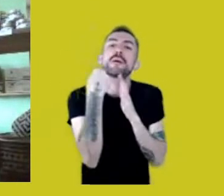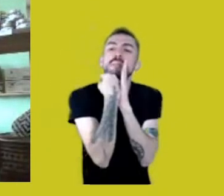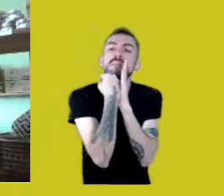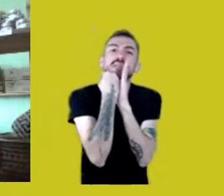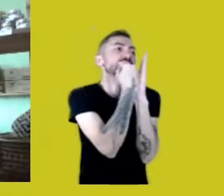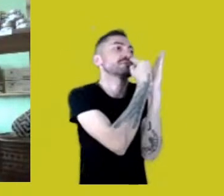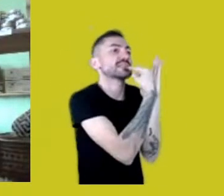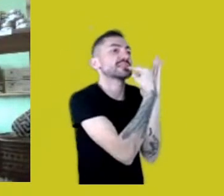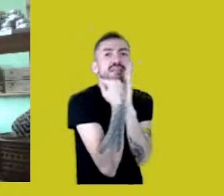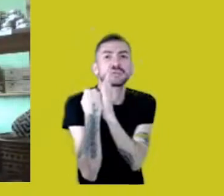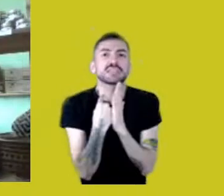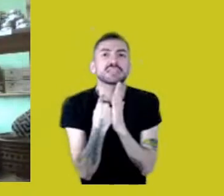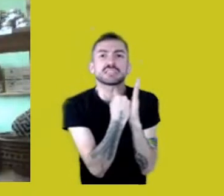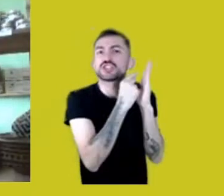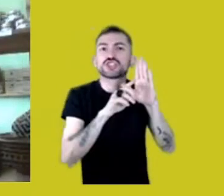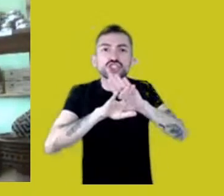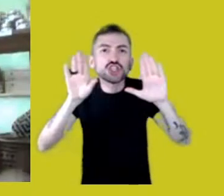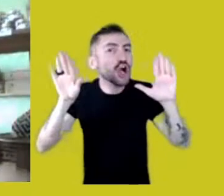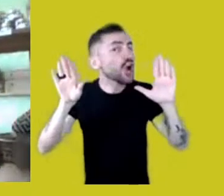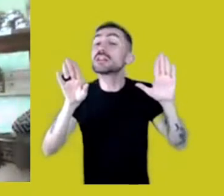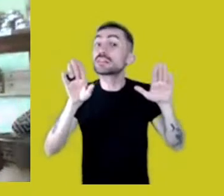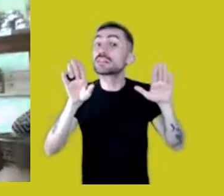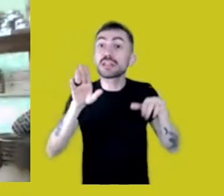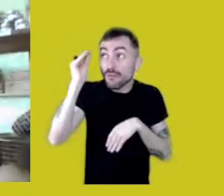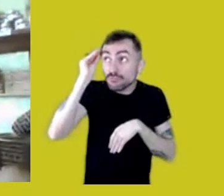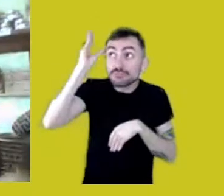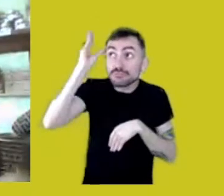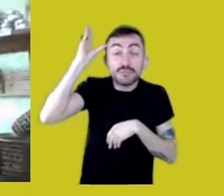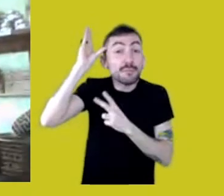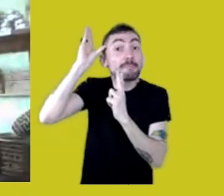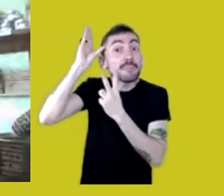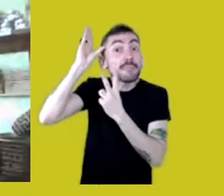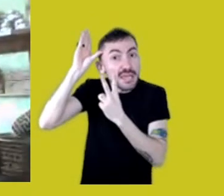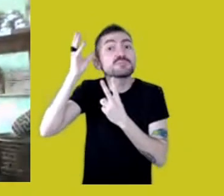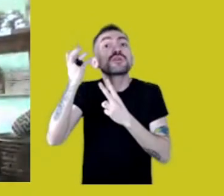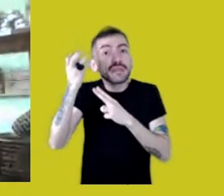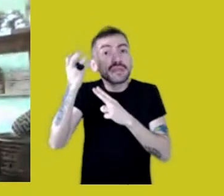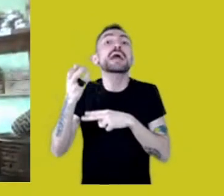but as instances of knowledge, as epistemologies,